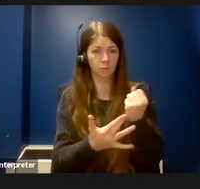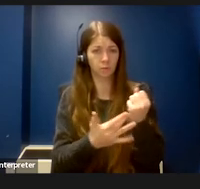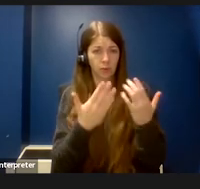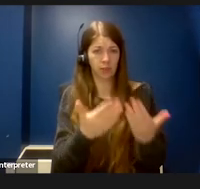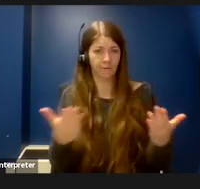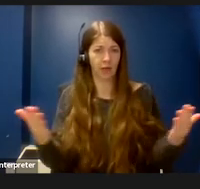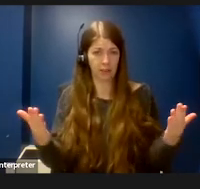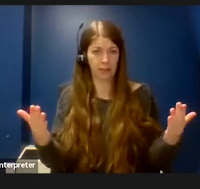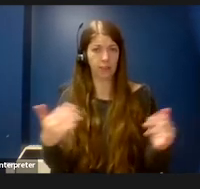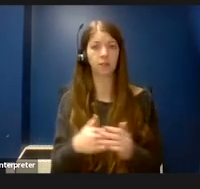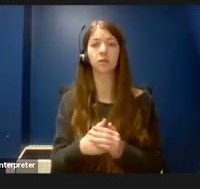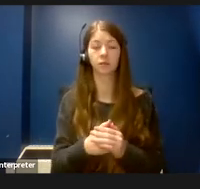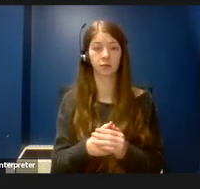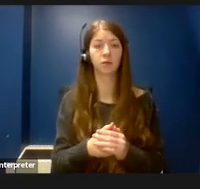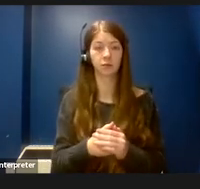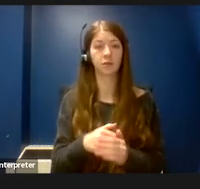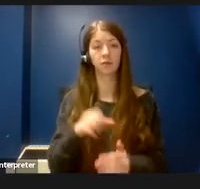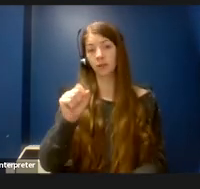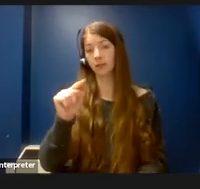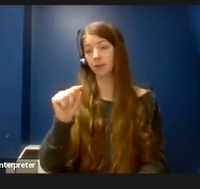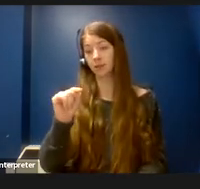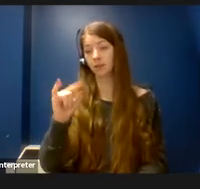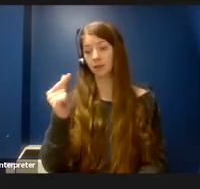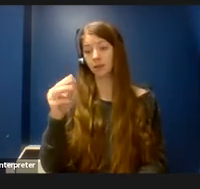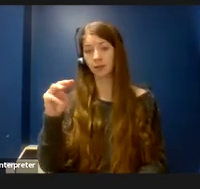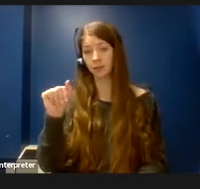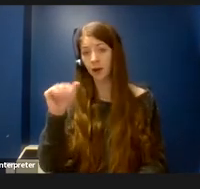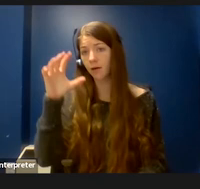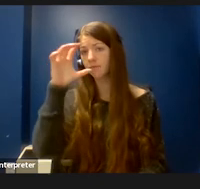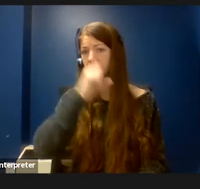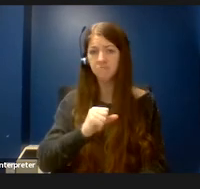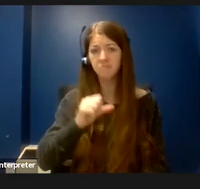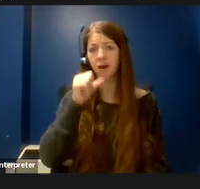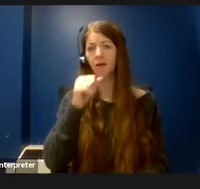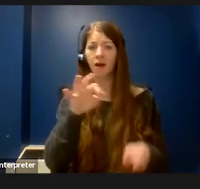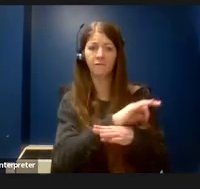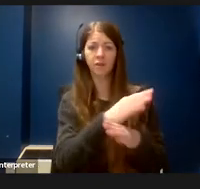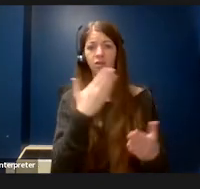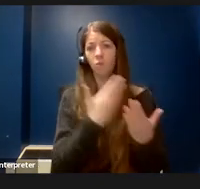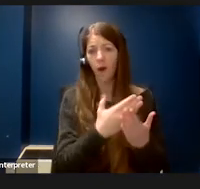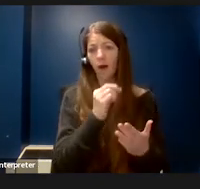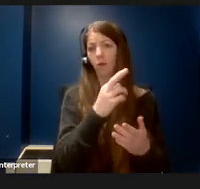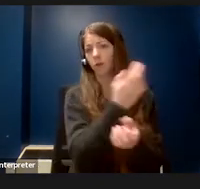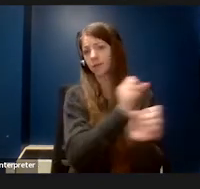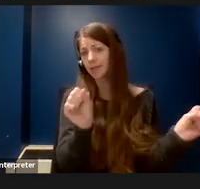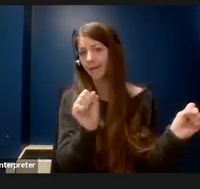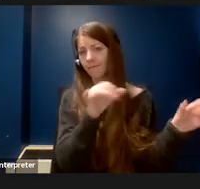that the stigma or assumption that they are not functioning as well or as safely needs to